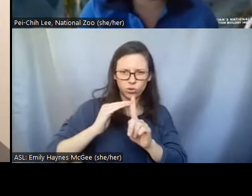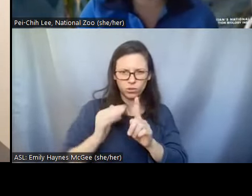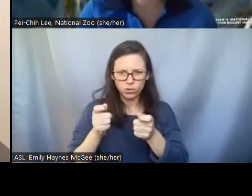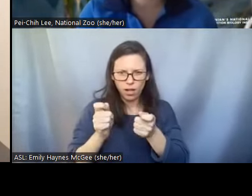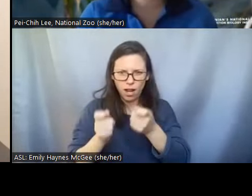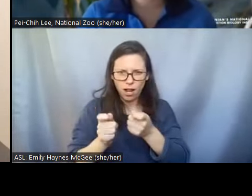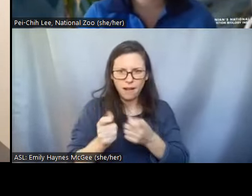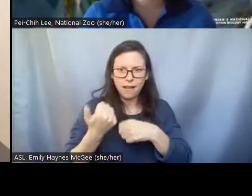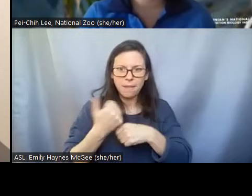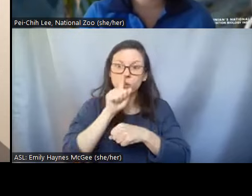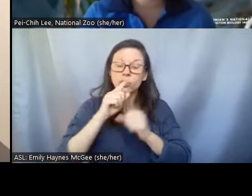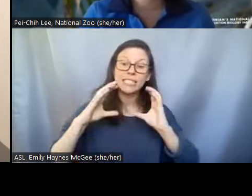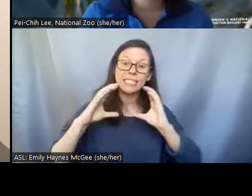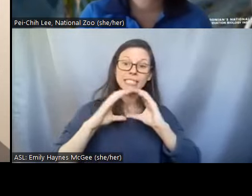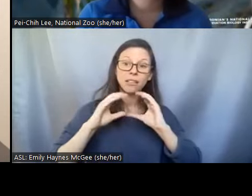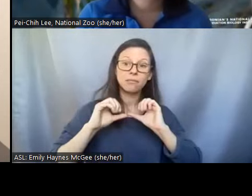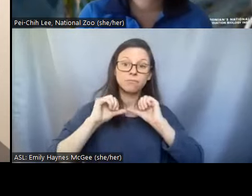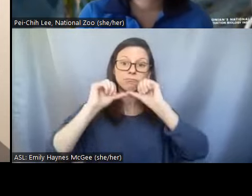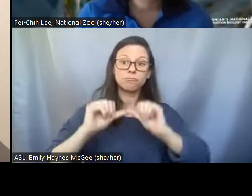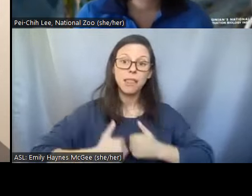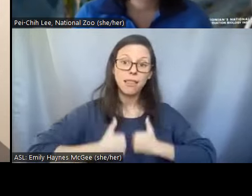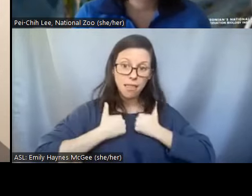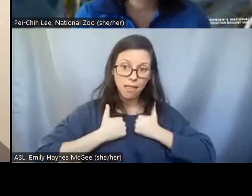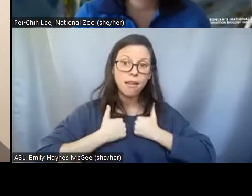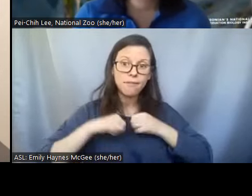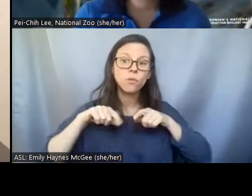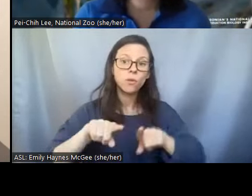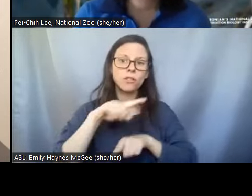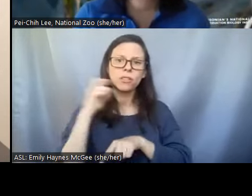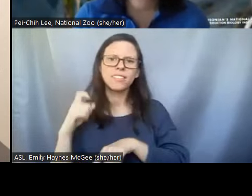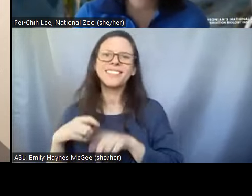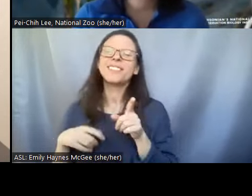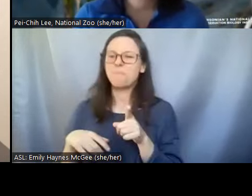alive while we're drying them. >>Shellie: Very cool so it does look kind of similar. I believe this is the